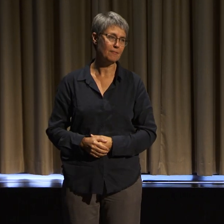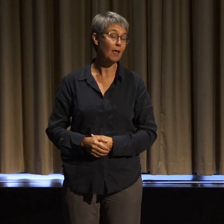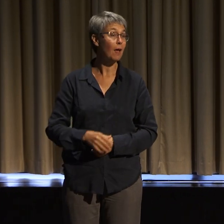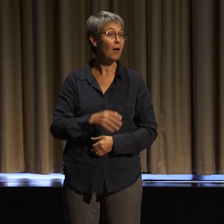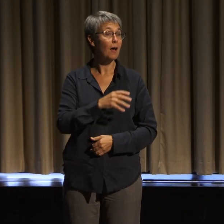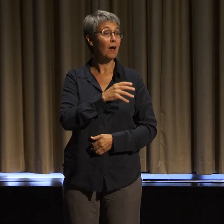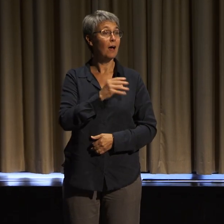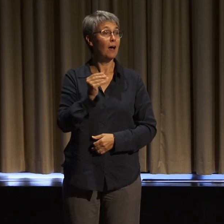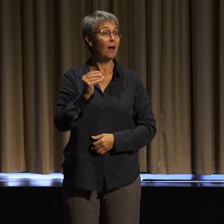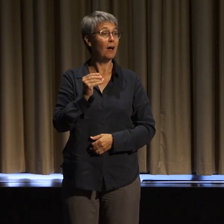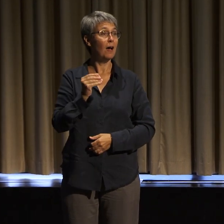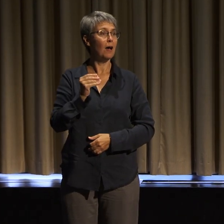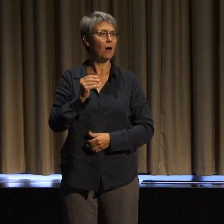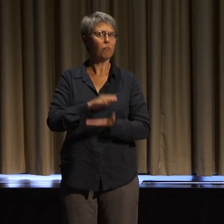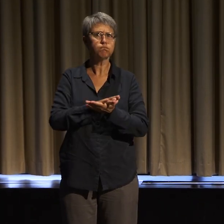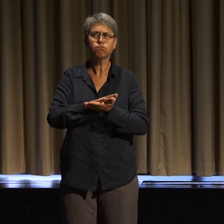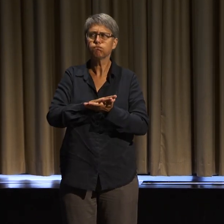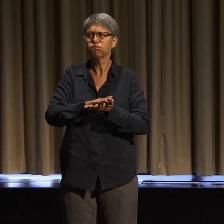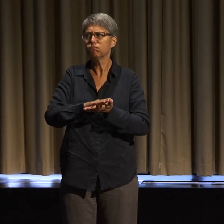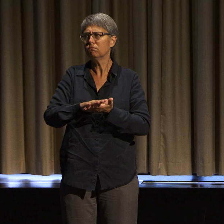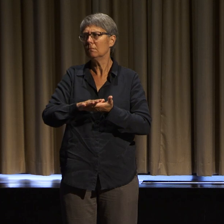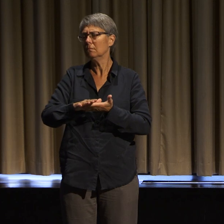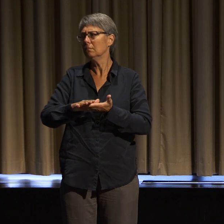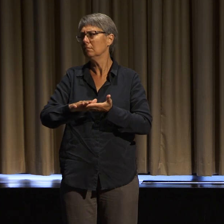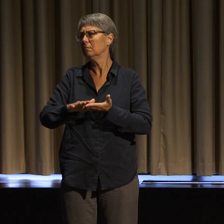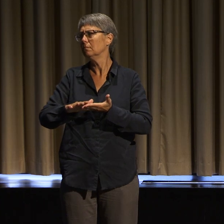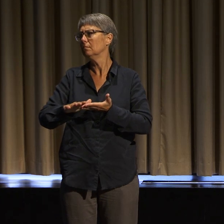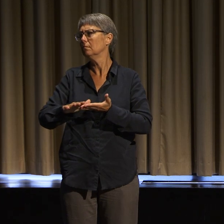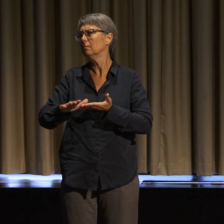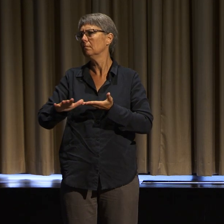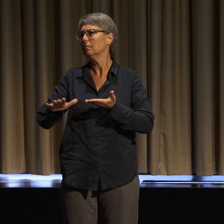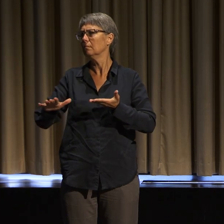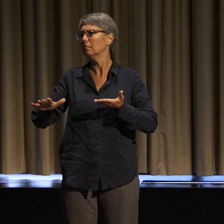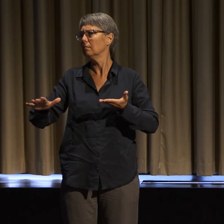acknowledgment that we had today as well as political statements